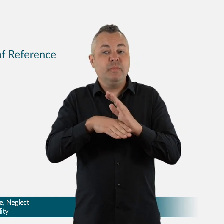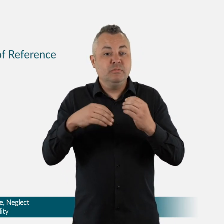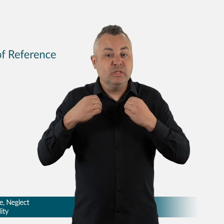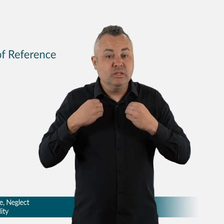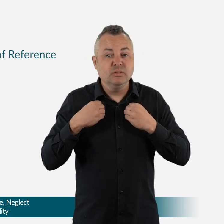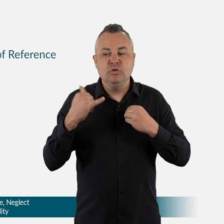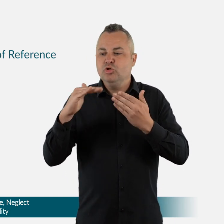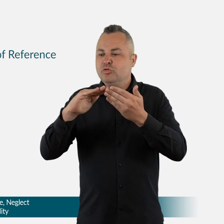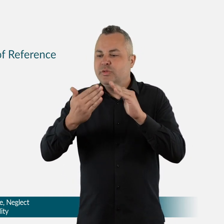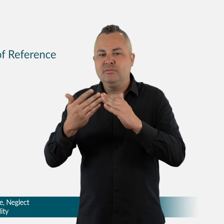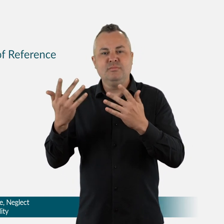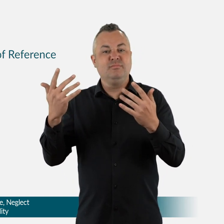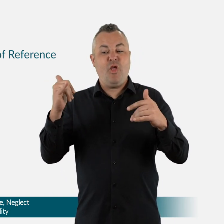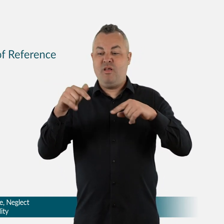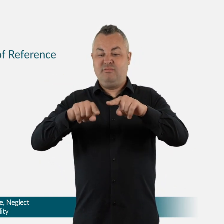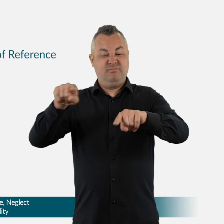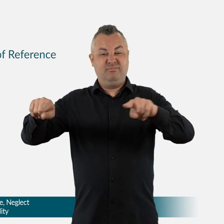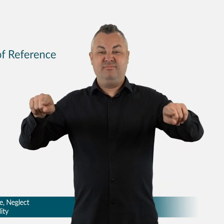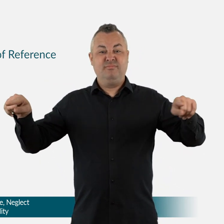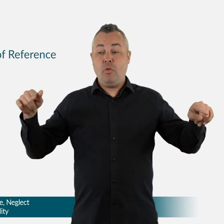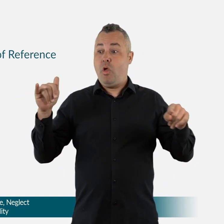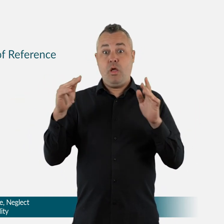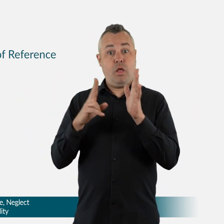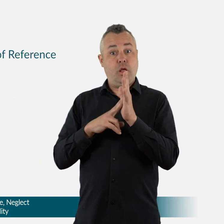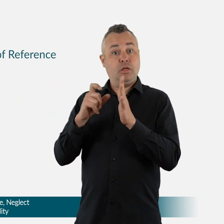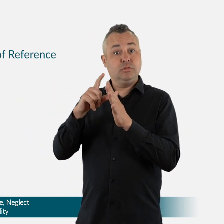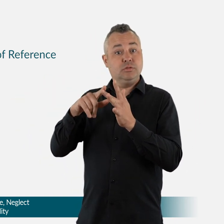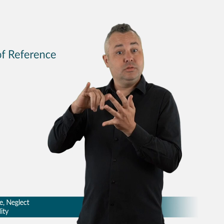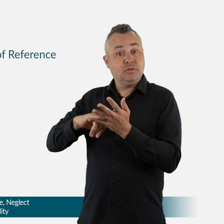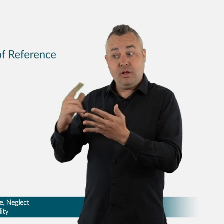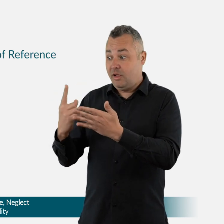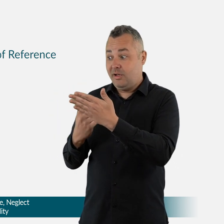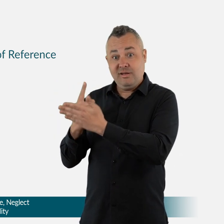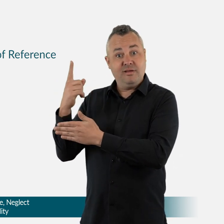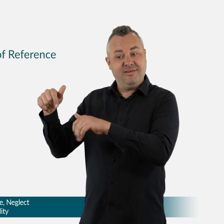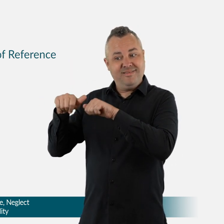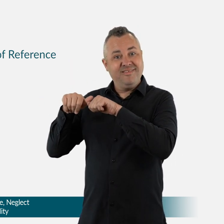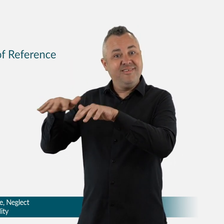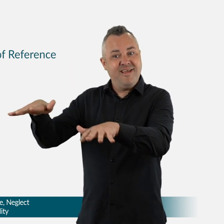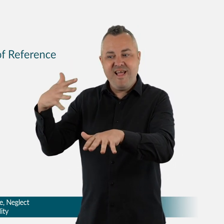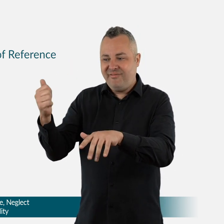This funding includes the cost to establish and wrap-up the Royal Commission after